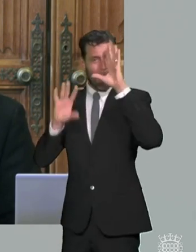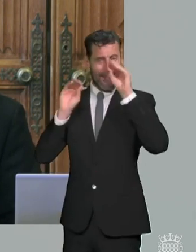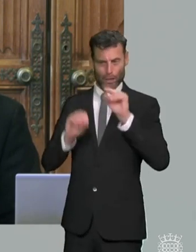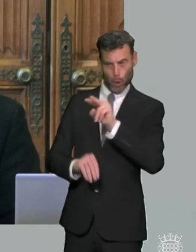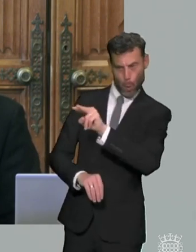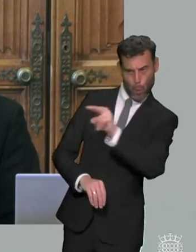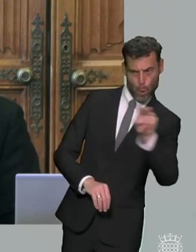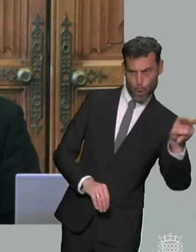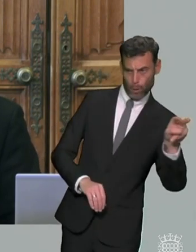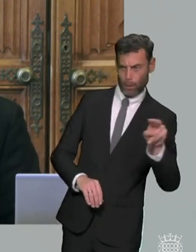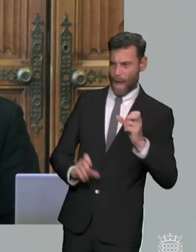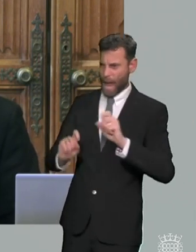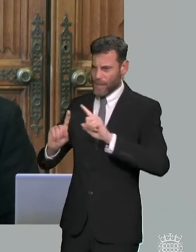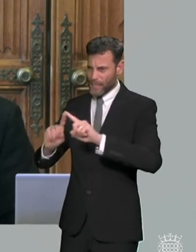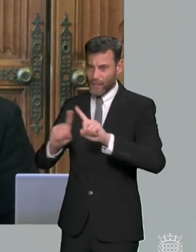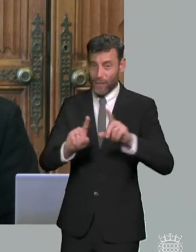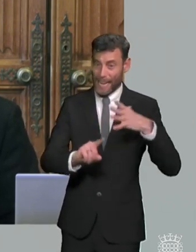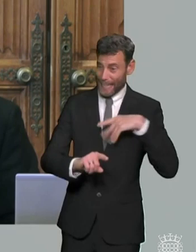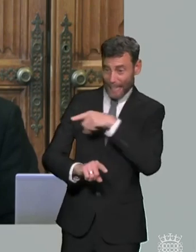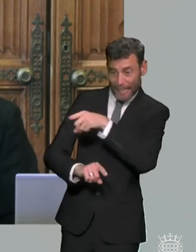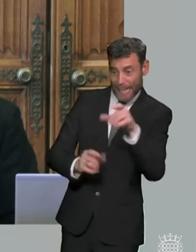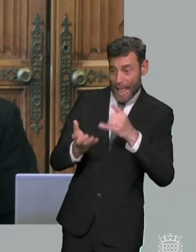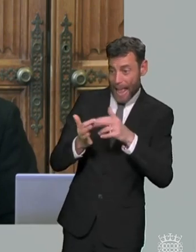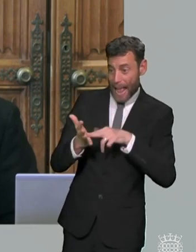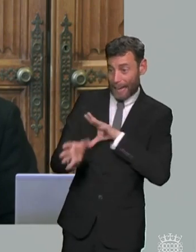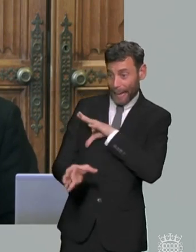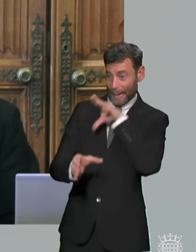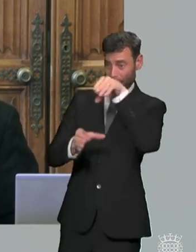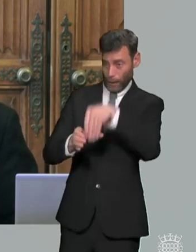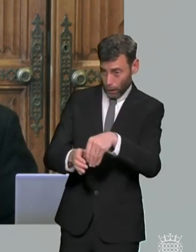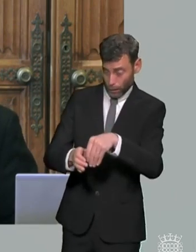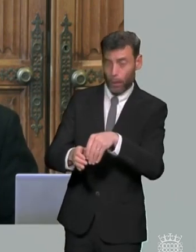peoples including those with with send from the start of schooling to the point where pupils leave